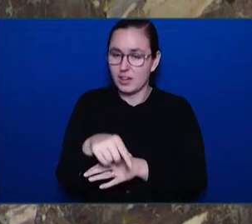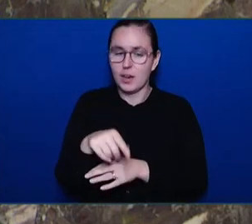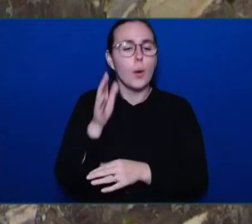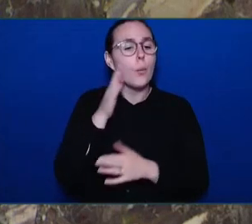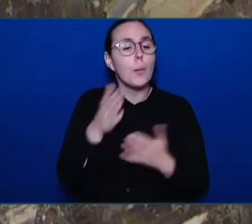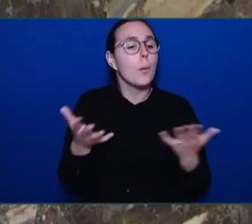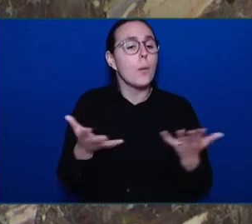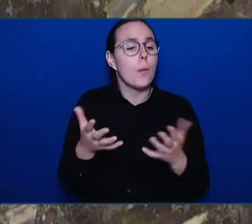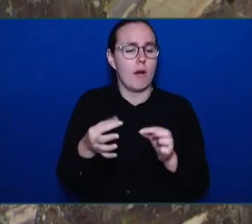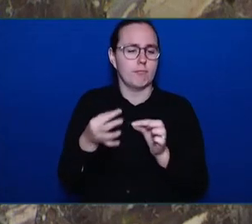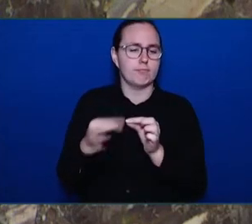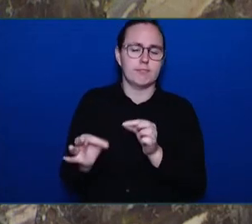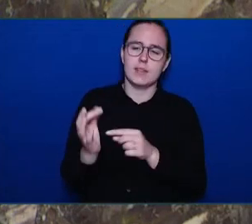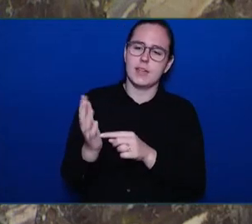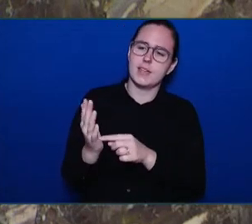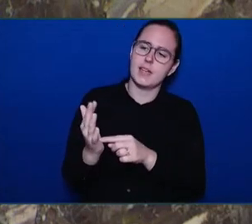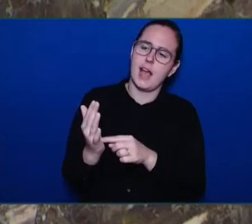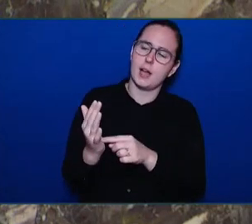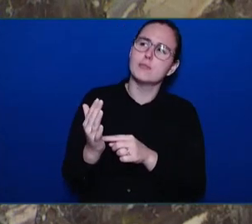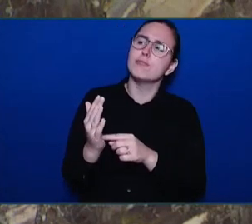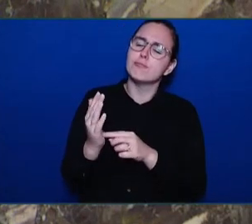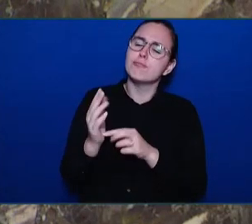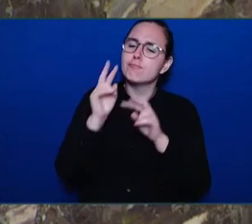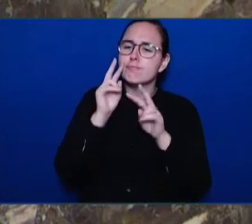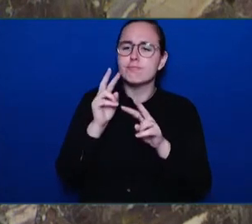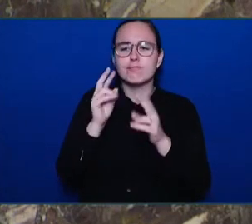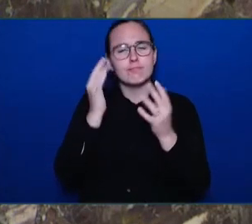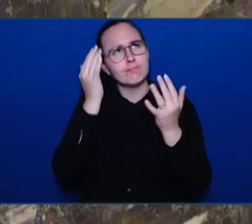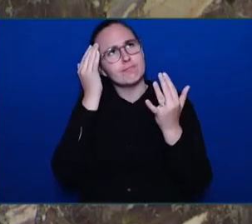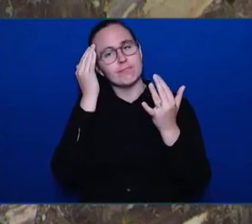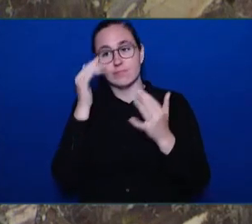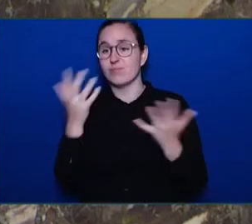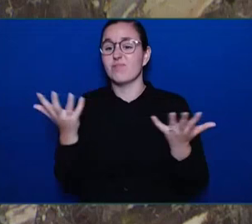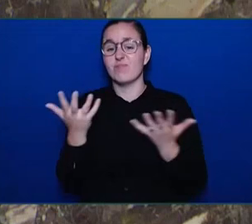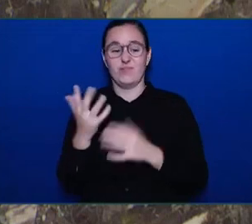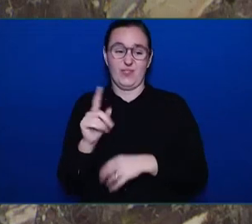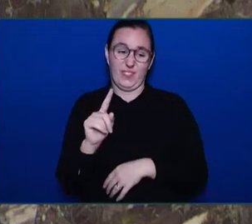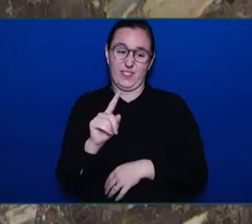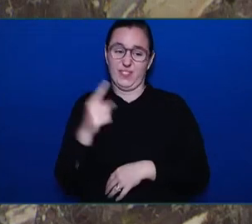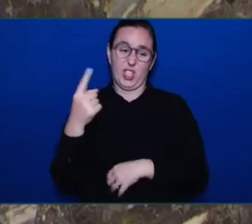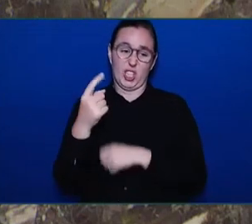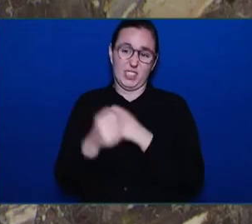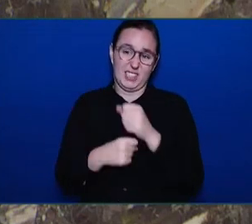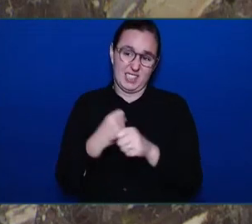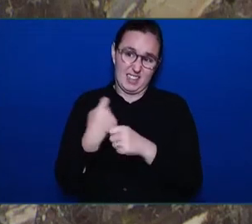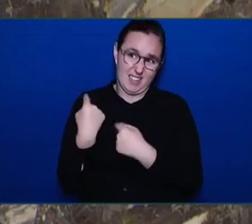in solidarity and join in community efforts to help displaced Ukrainians build a new life here.